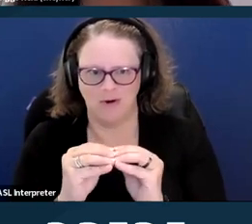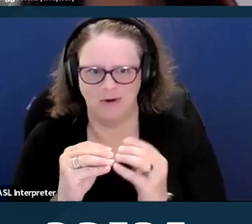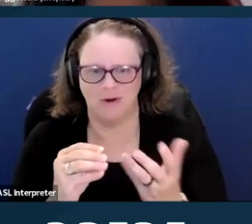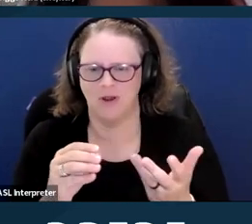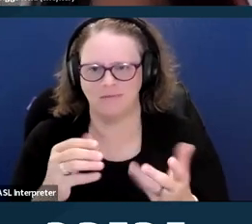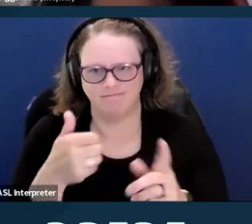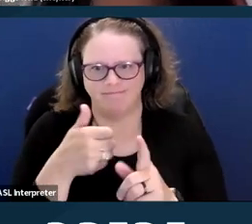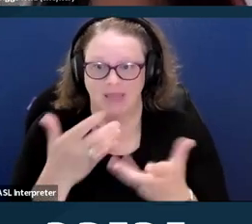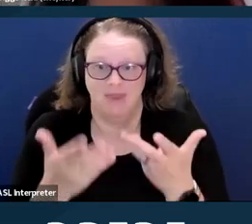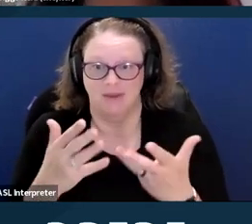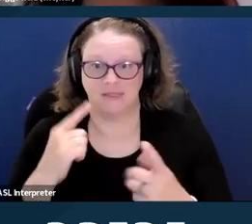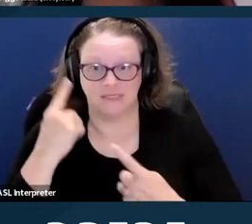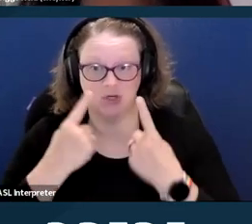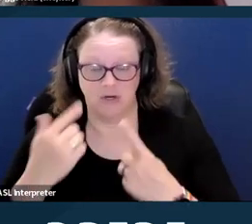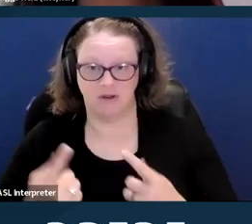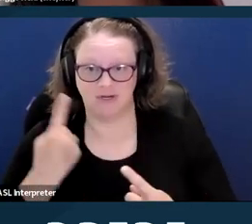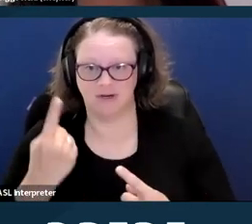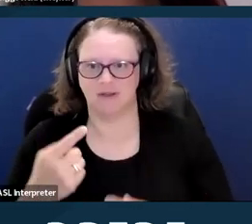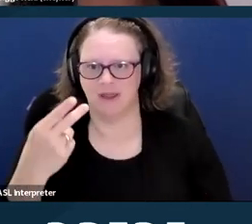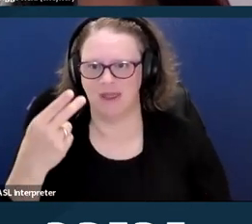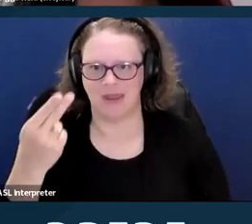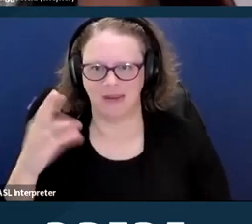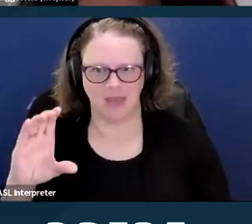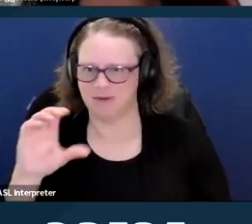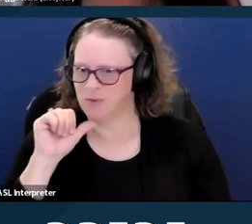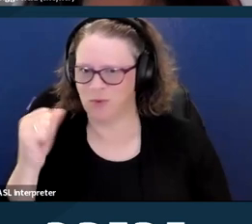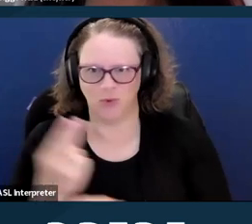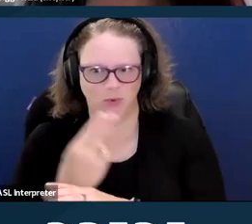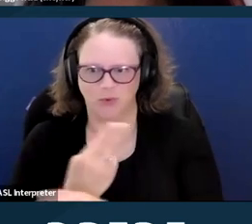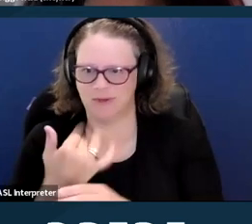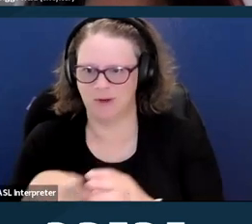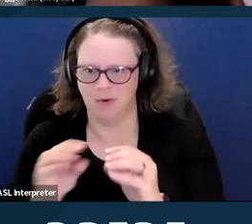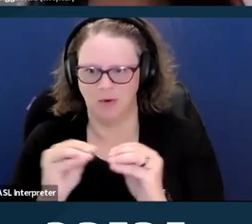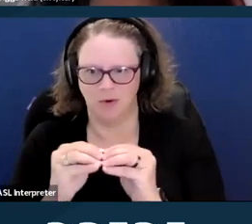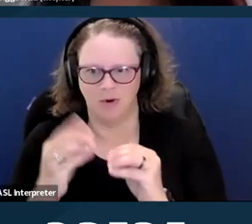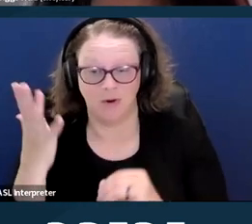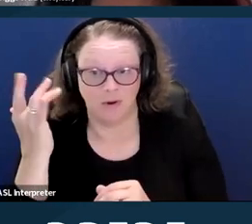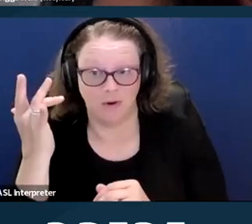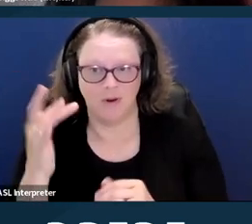so we don't use handicapped and that is because it is outdated.